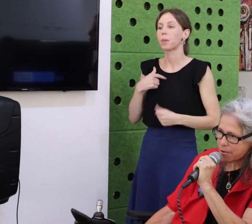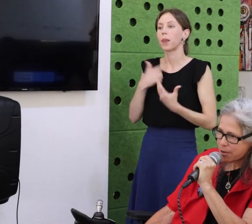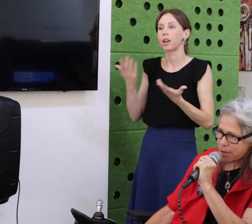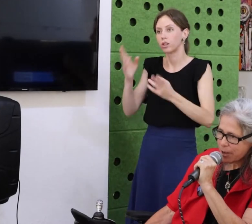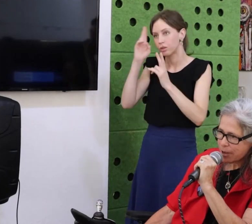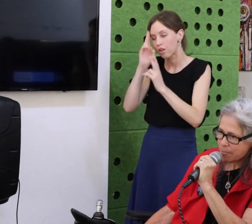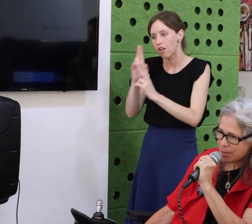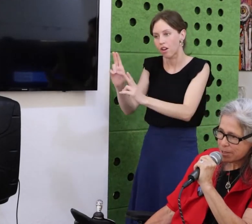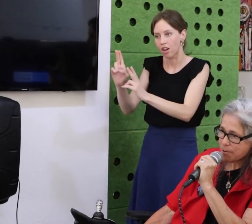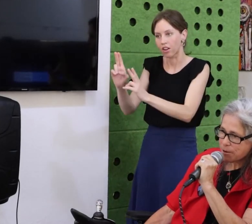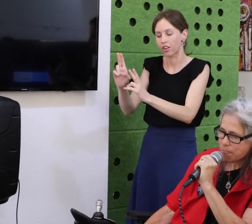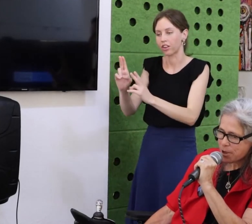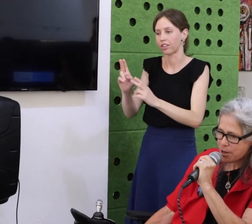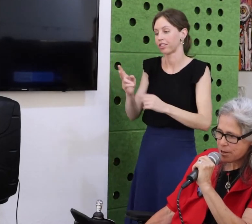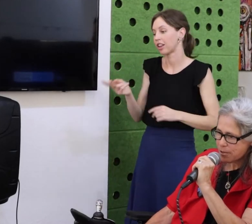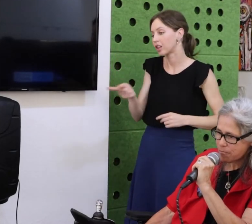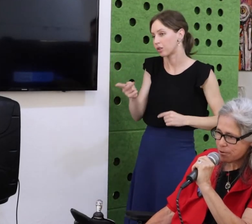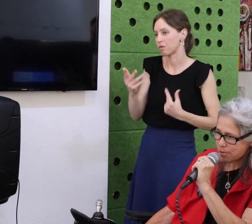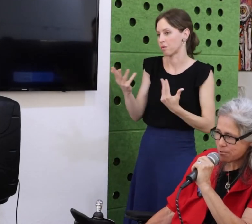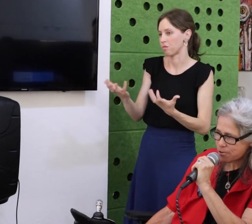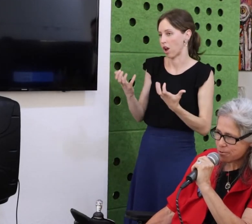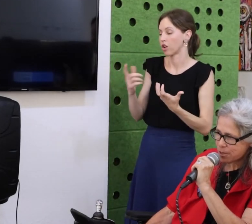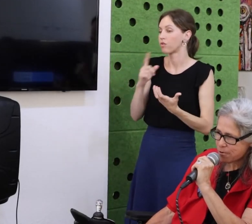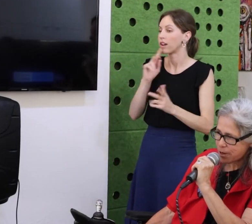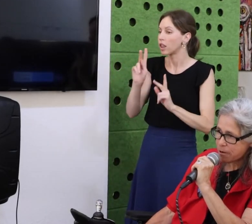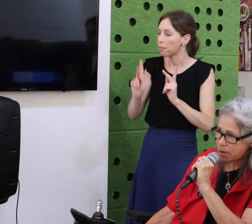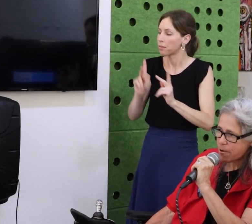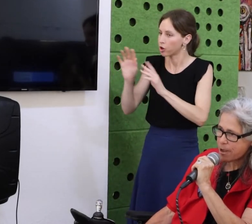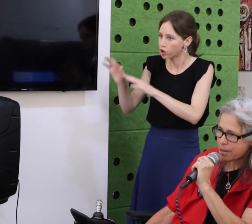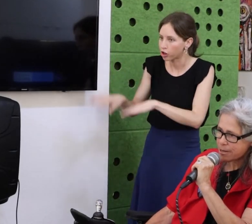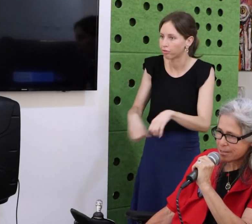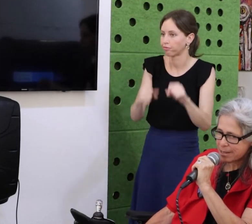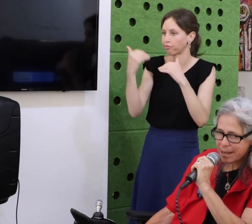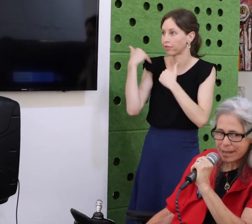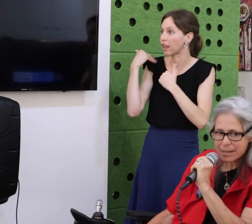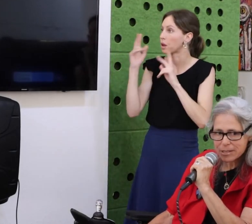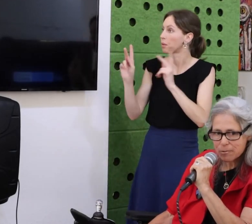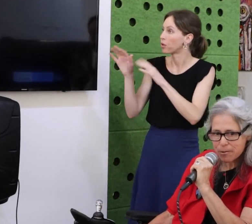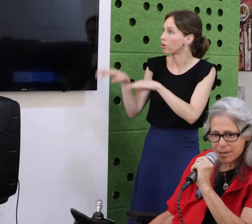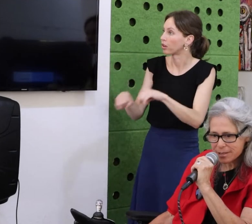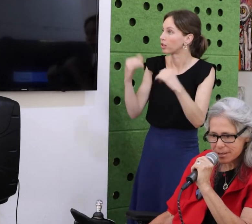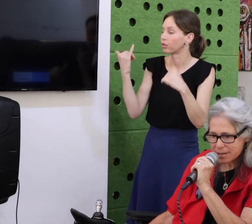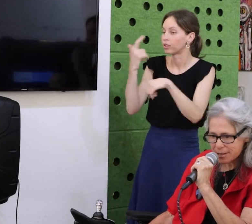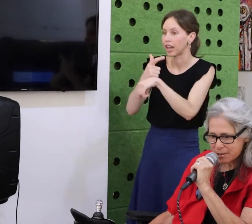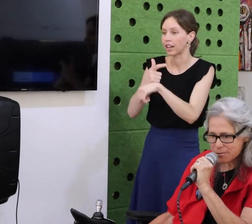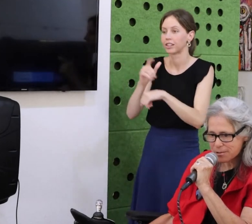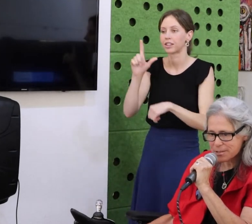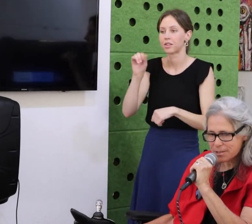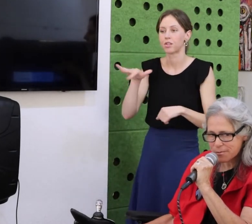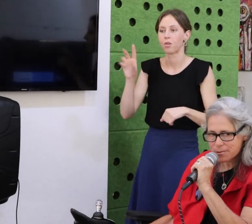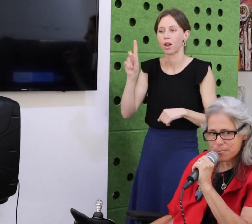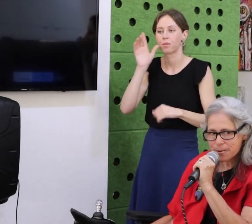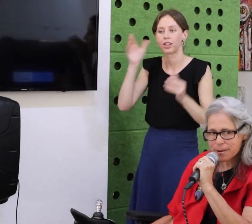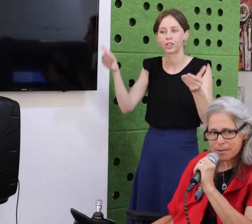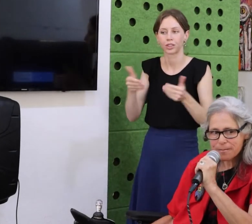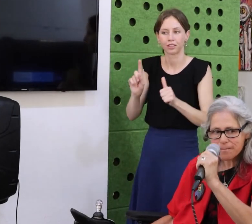One funny story about George is, that people often thought that they didn’t understand what was going on because they couldn’t